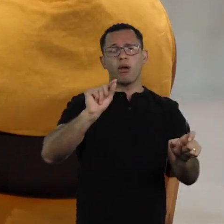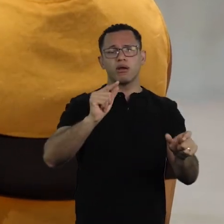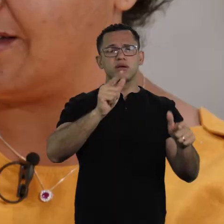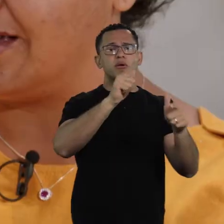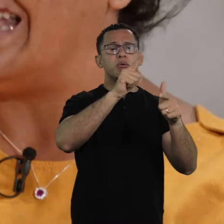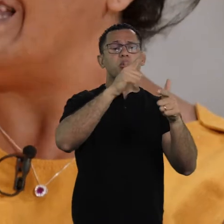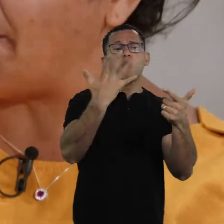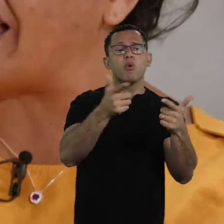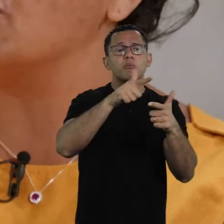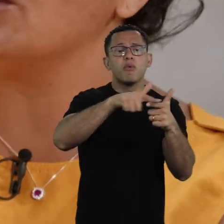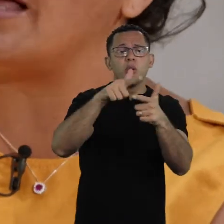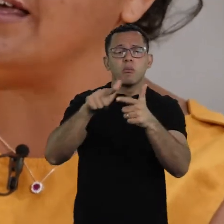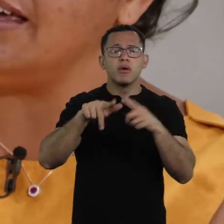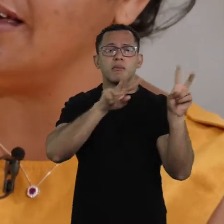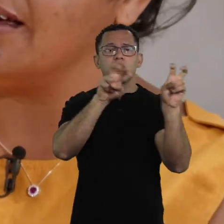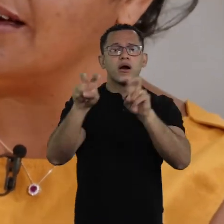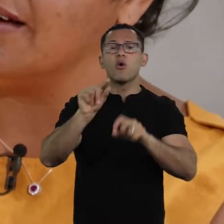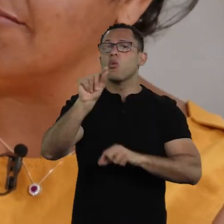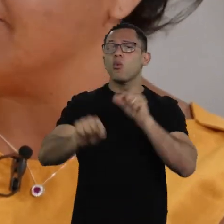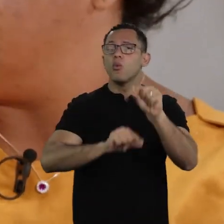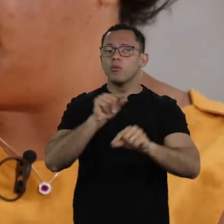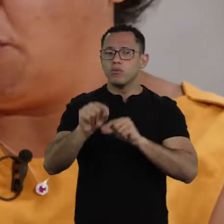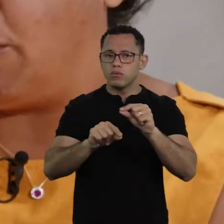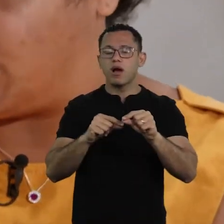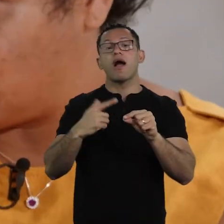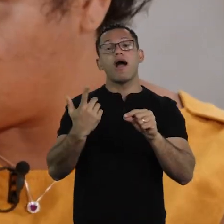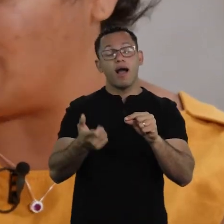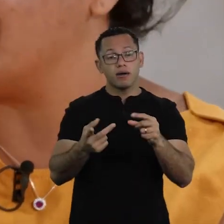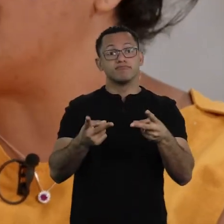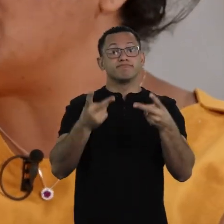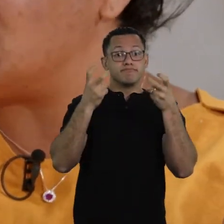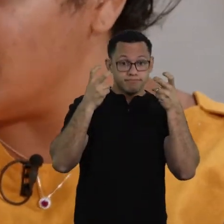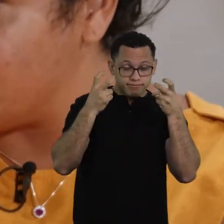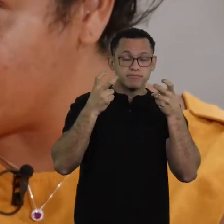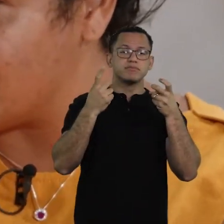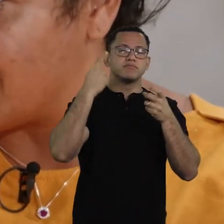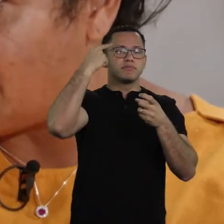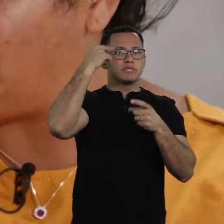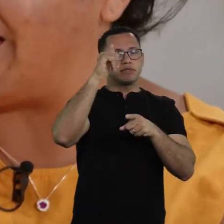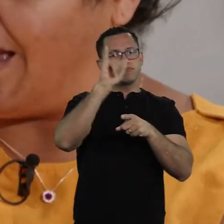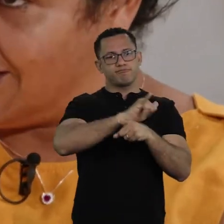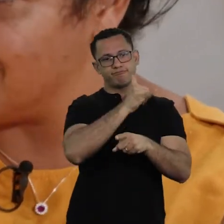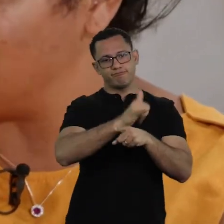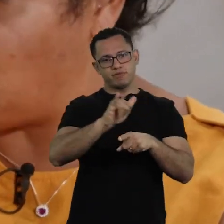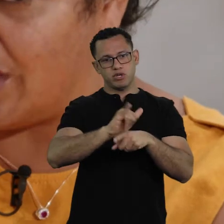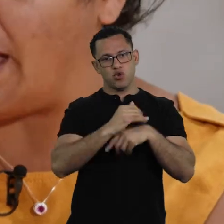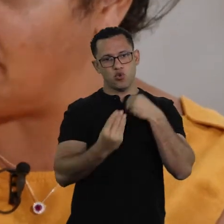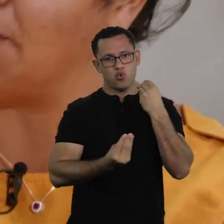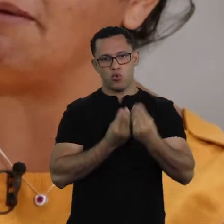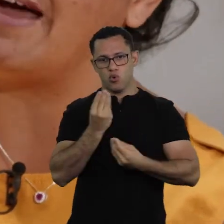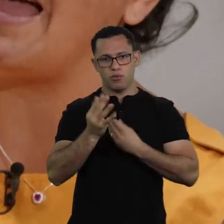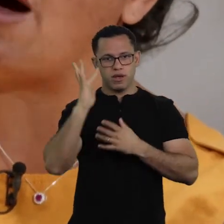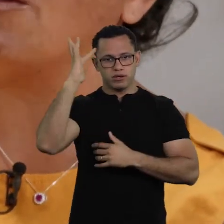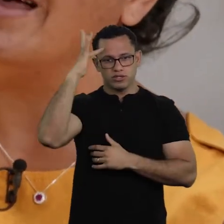Of course. And from there, come up with effective solutions for the real problem.